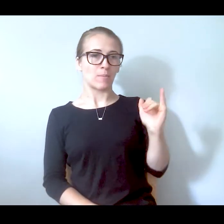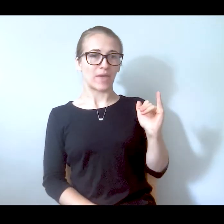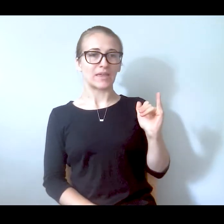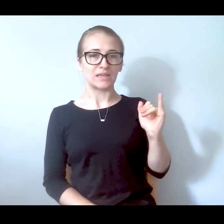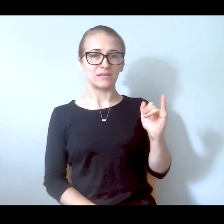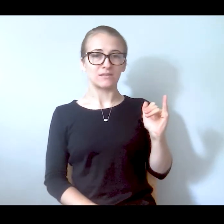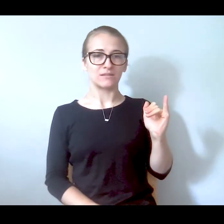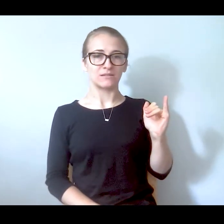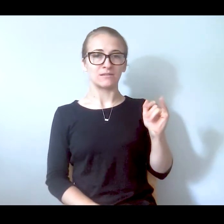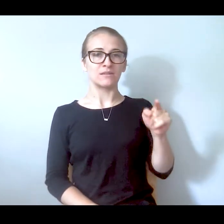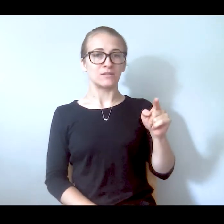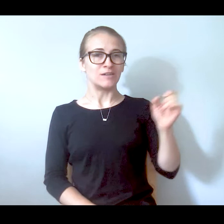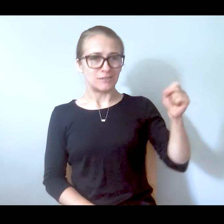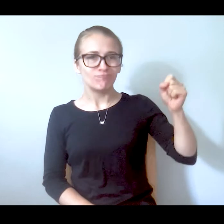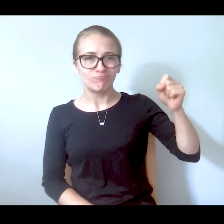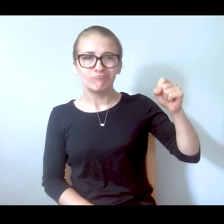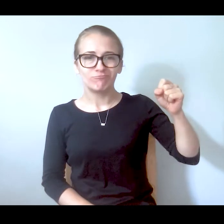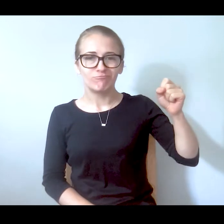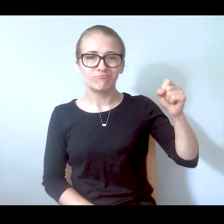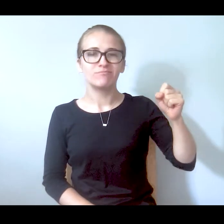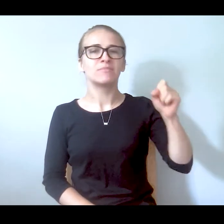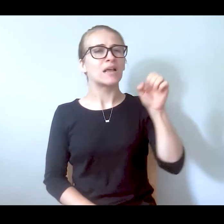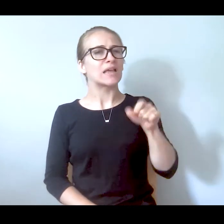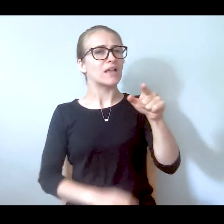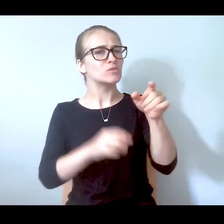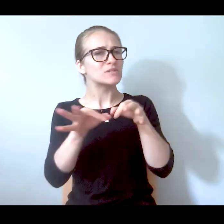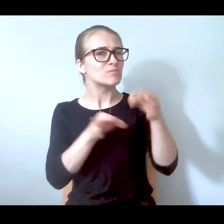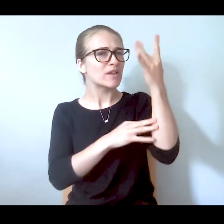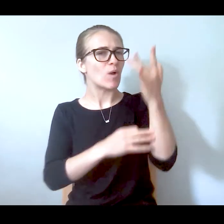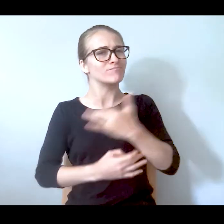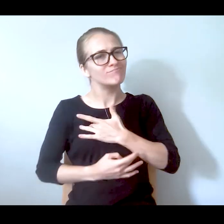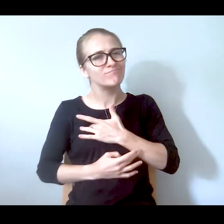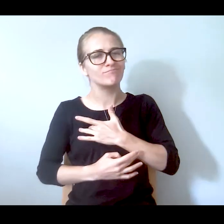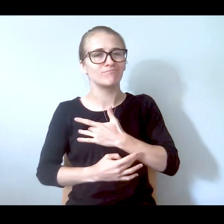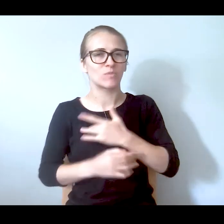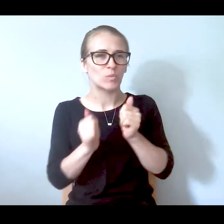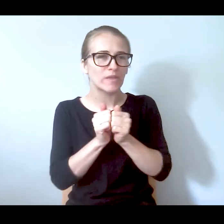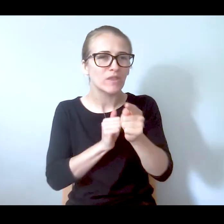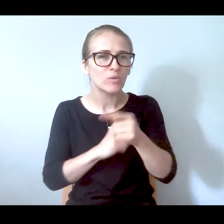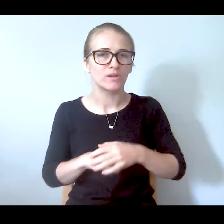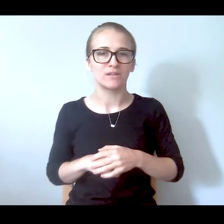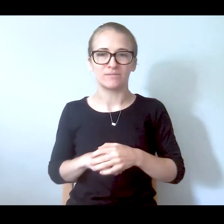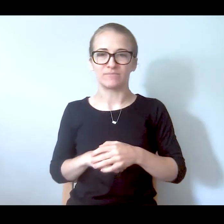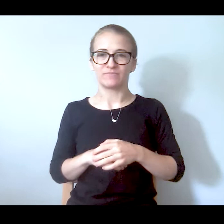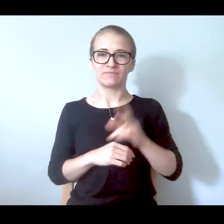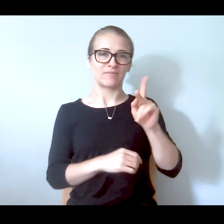your head. Why is this resonating with you? Like Kimberly so clearly stated, I mean,